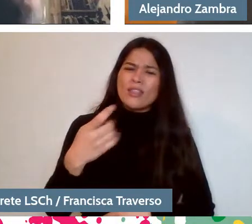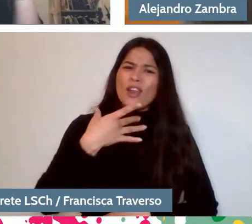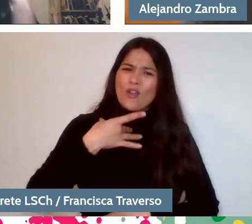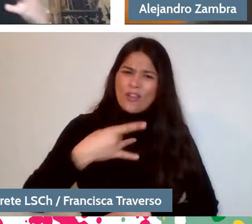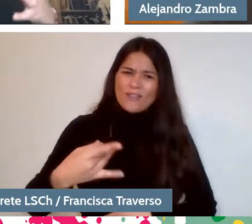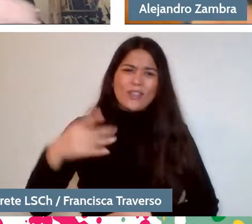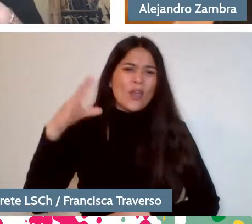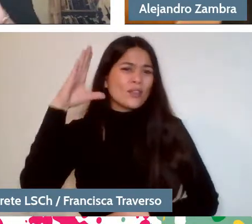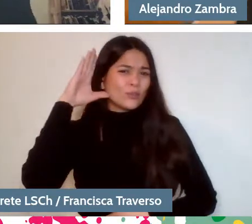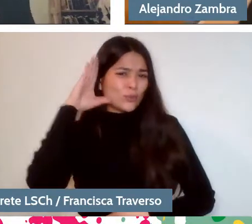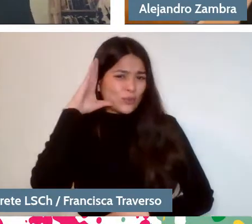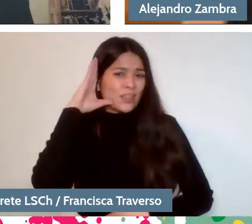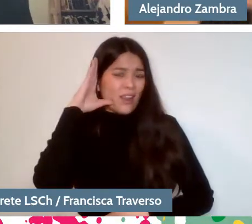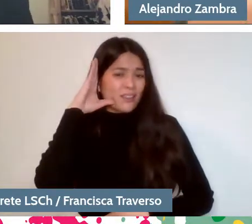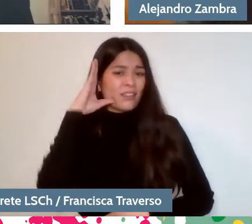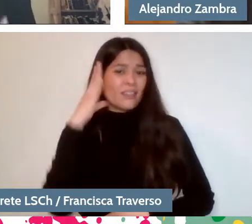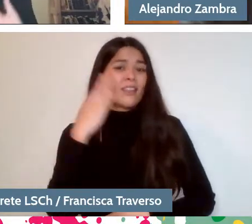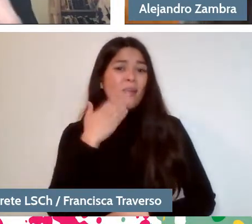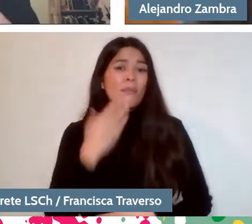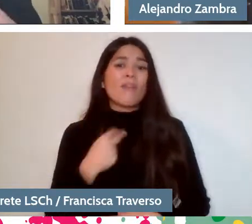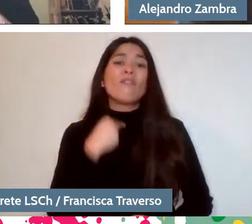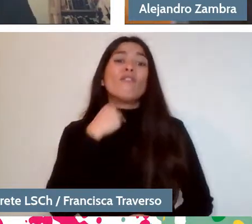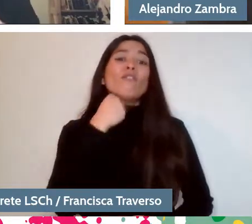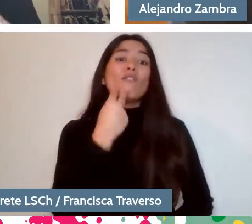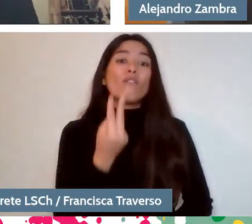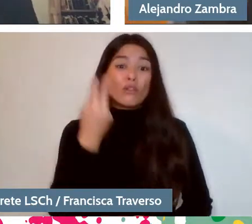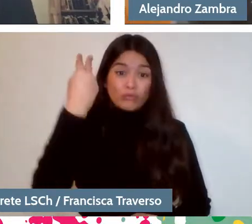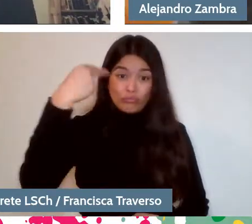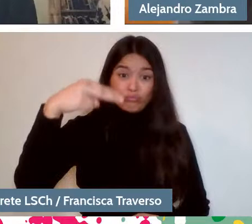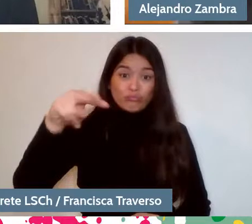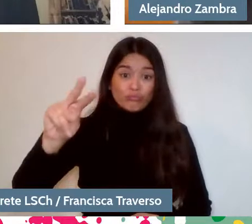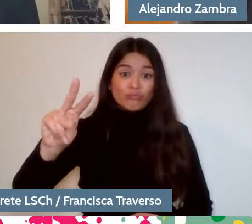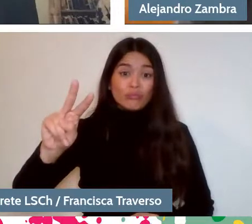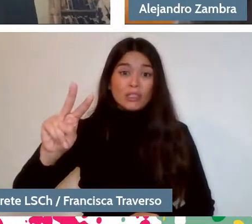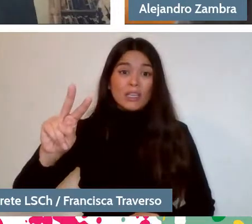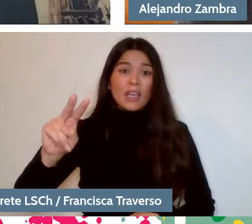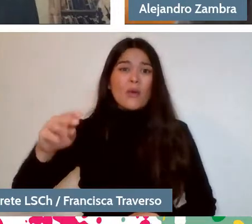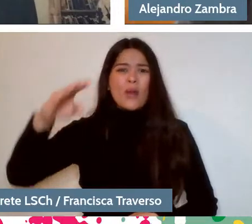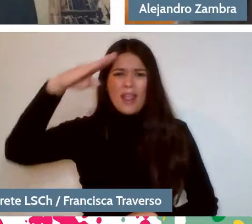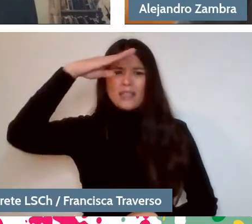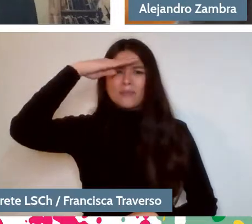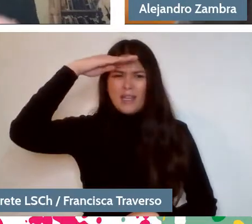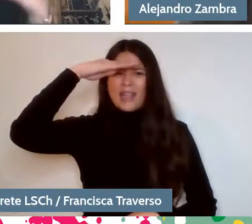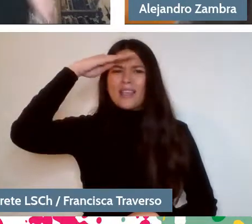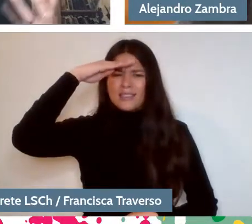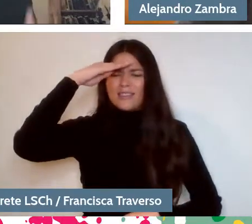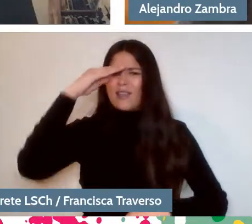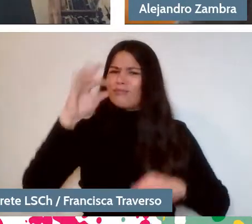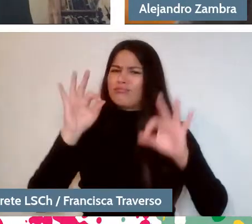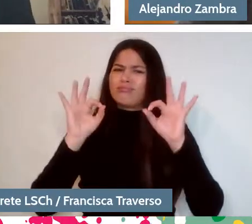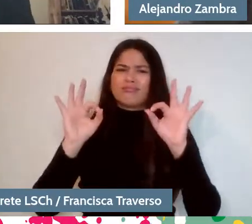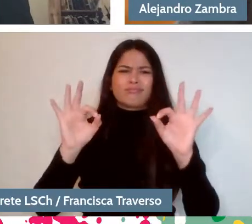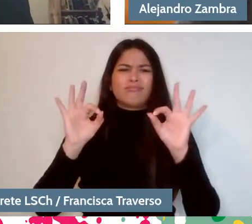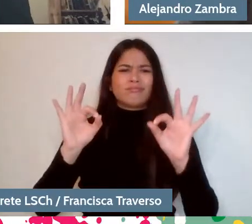who had the generosity, it is a precious experience, he had the generosity to also contribute